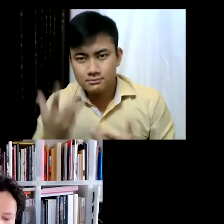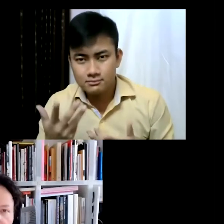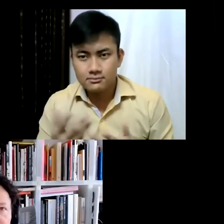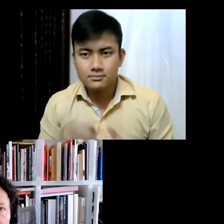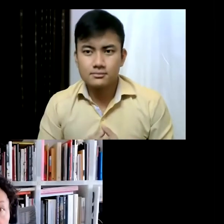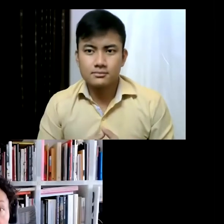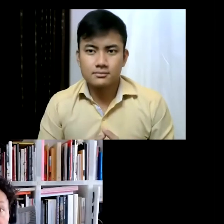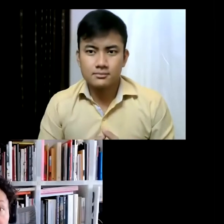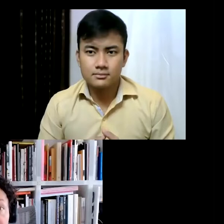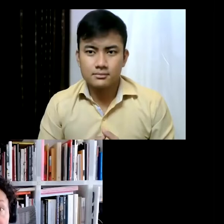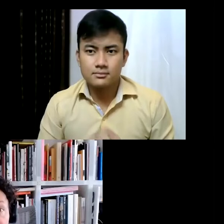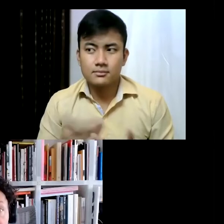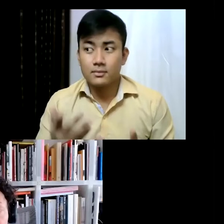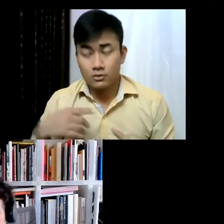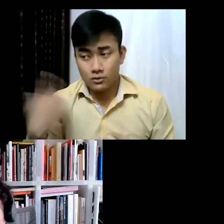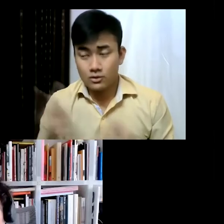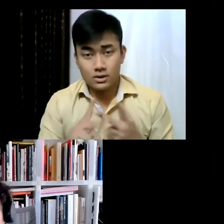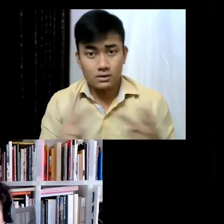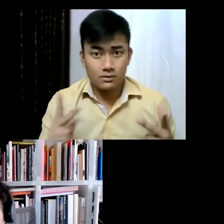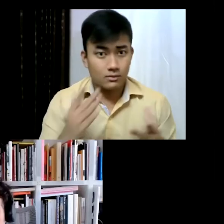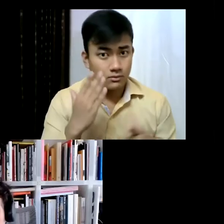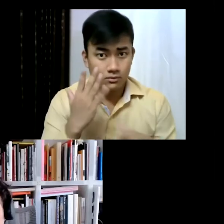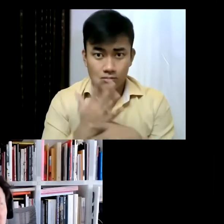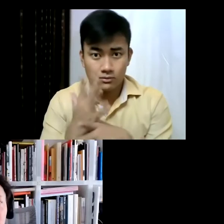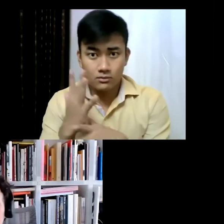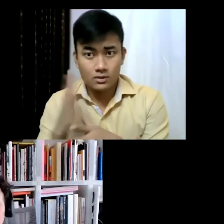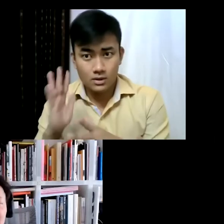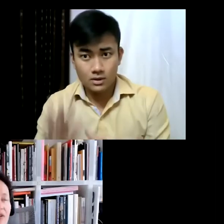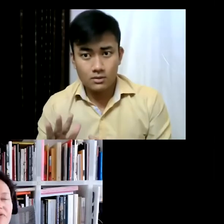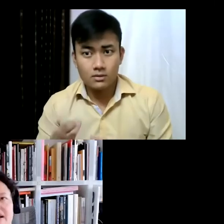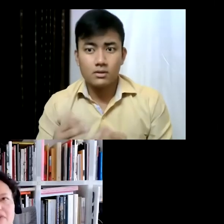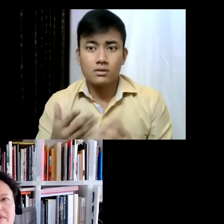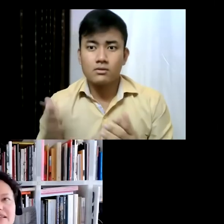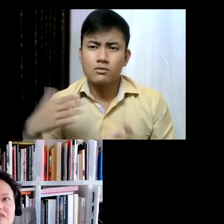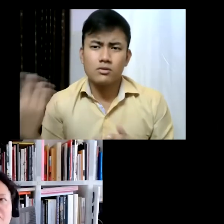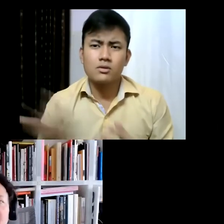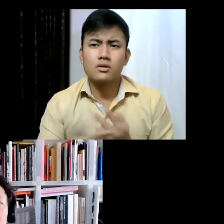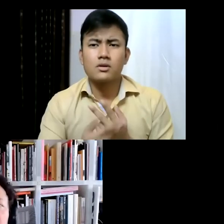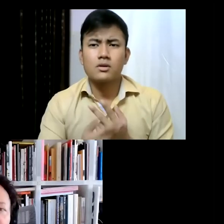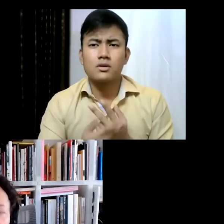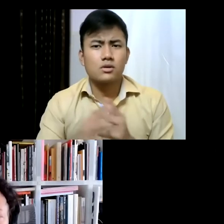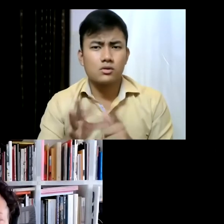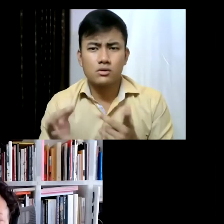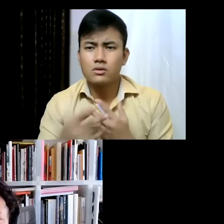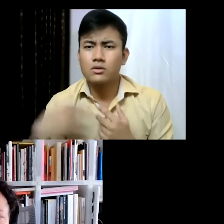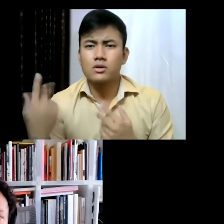public art projects in the city and we used incredible, incredible amazing venues... that some